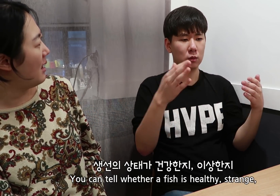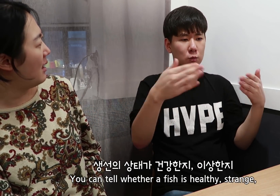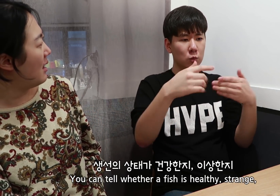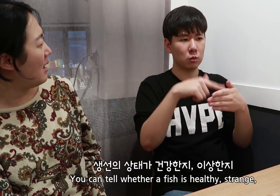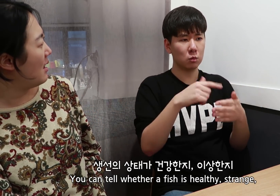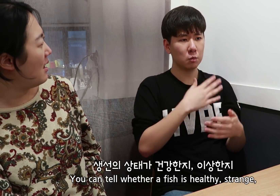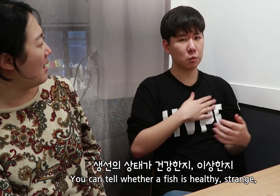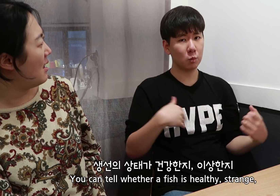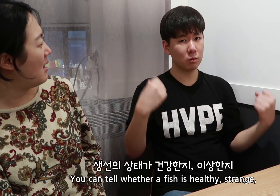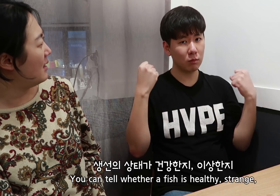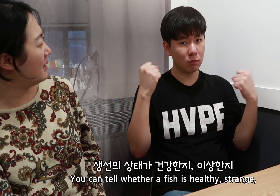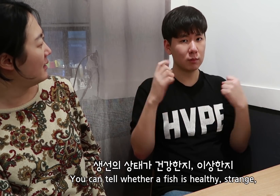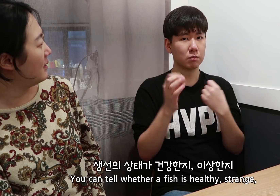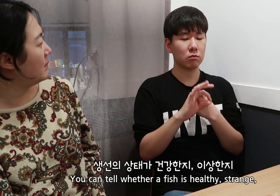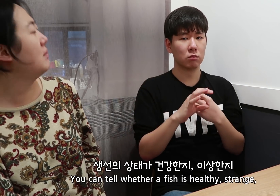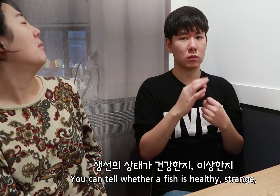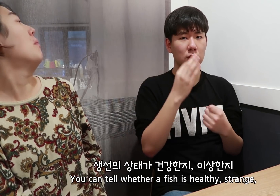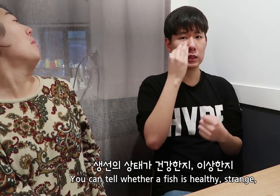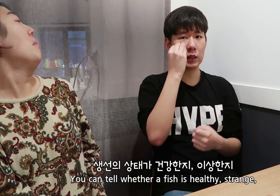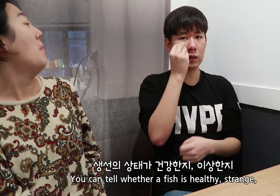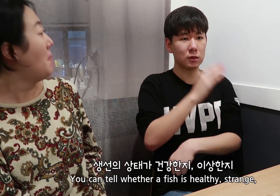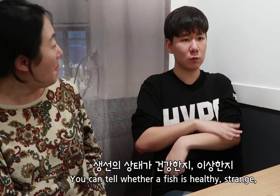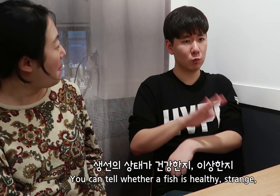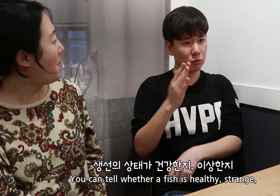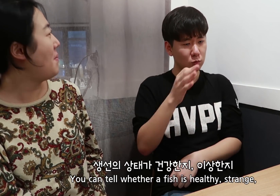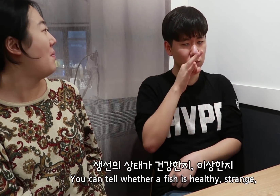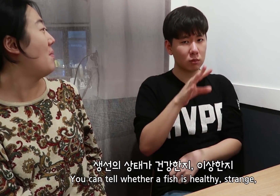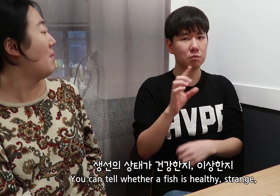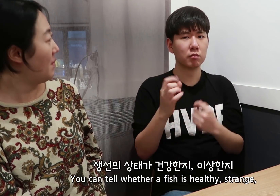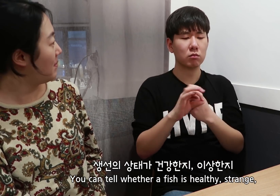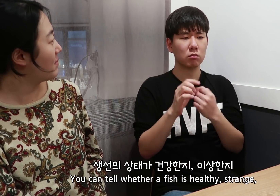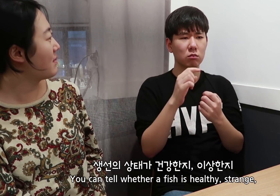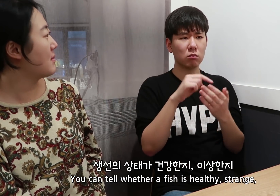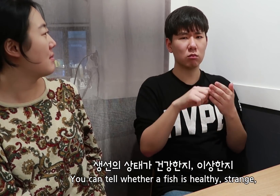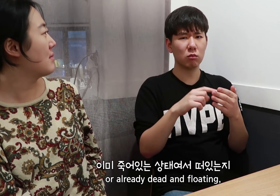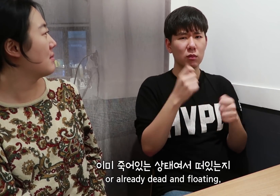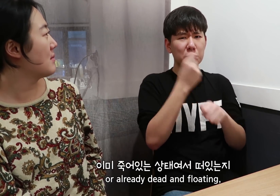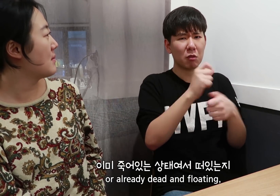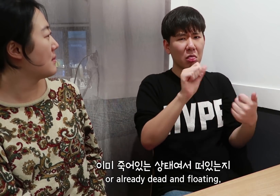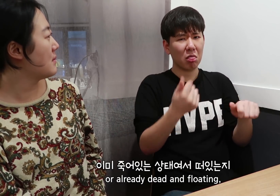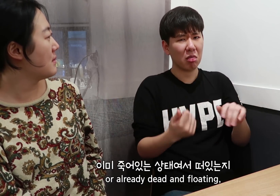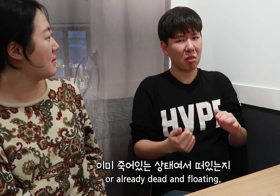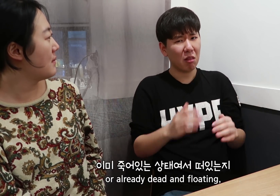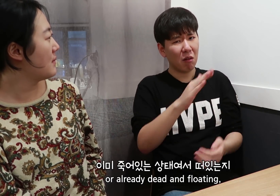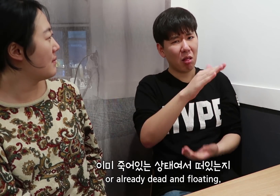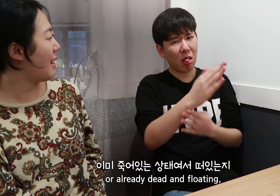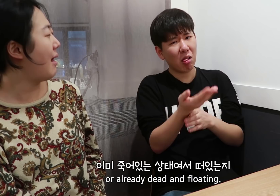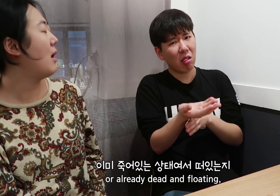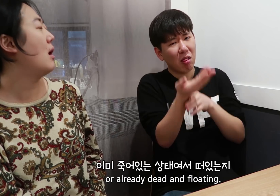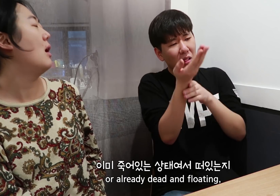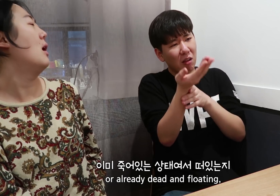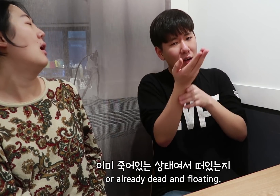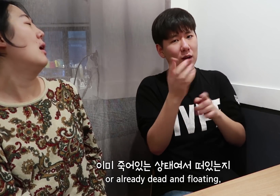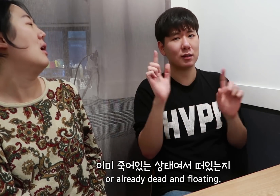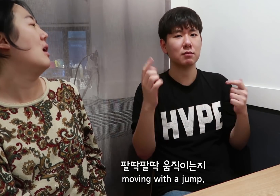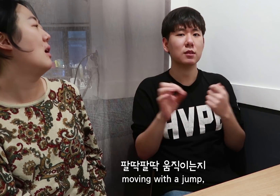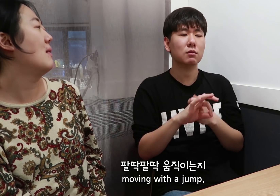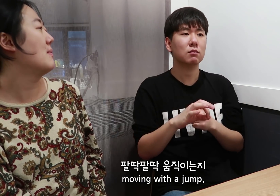You can tell whether a fish is healthy, strange, or already dead and floating,